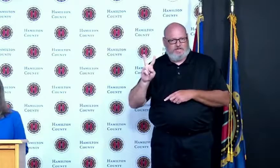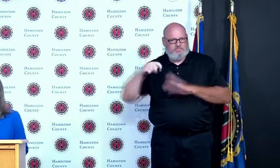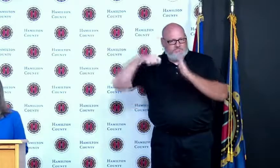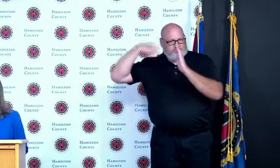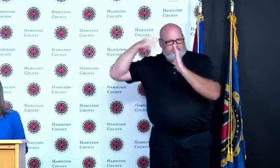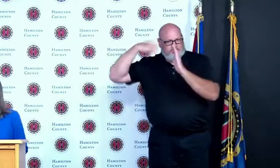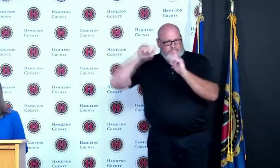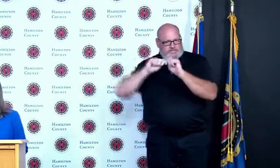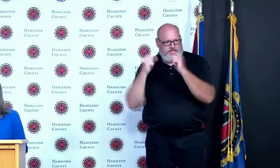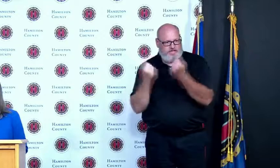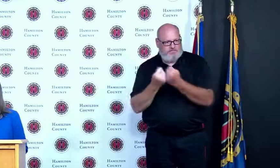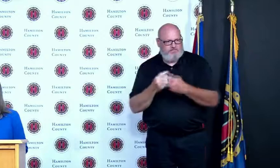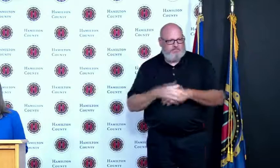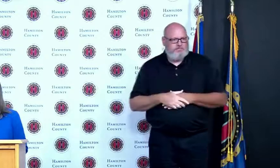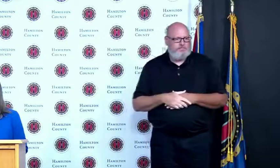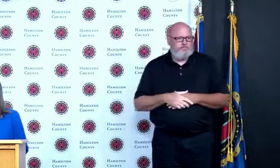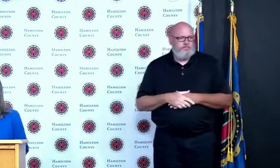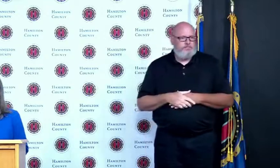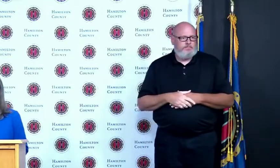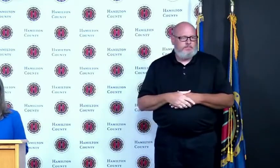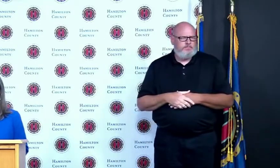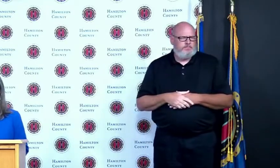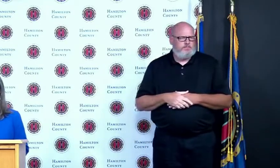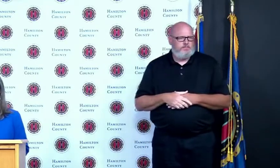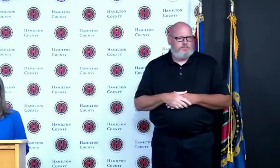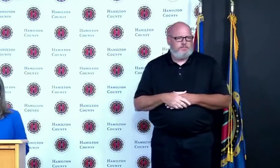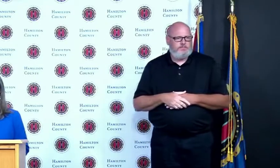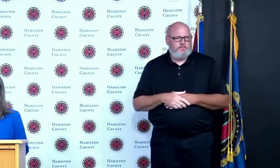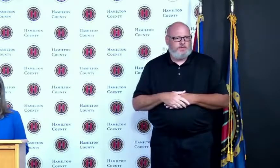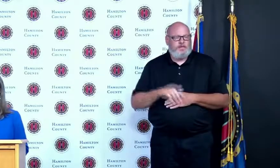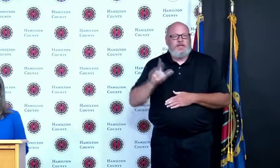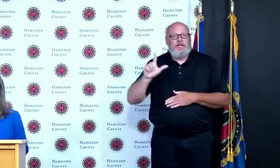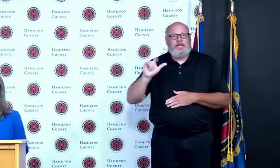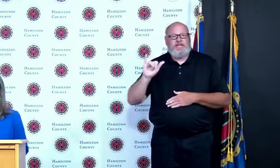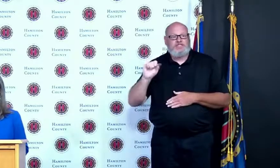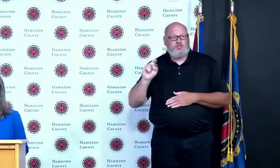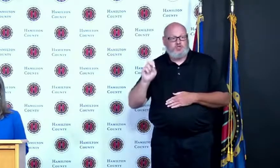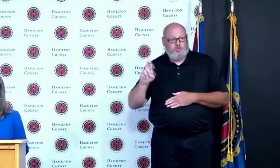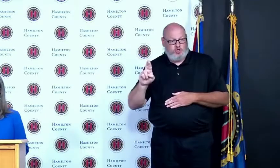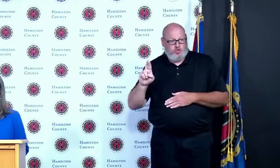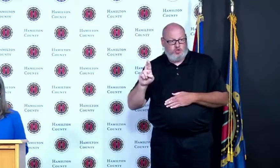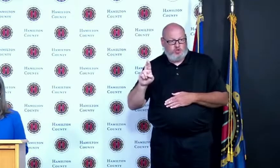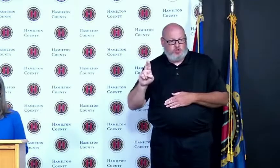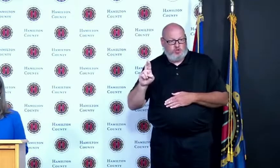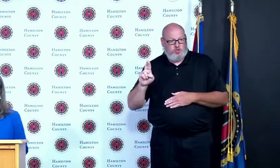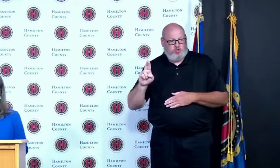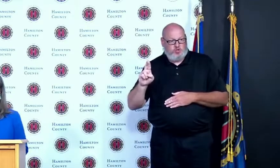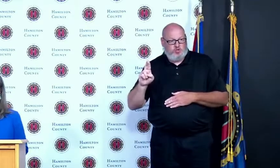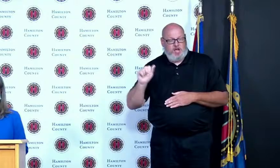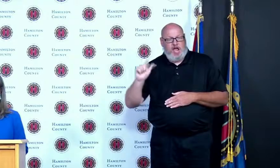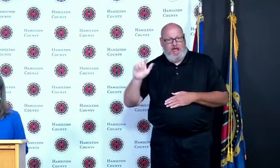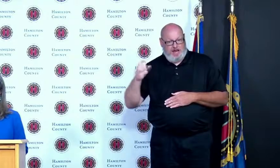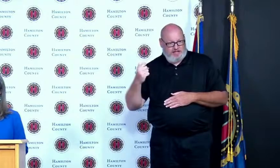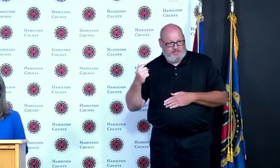Alex Linser and finally made us all realize just how good Greg Kesterman